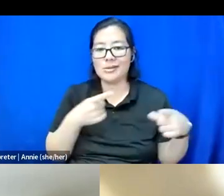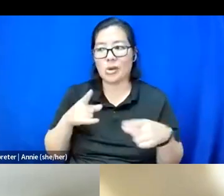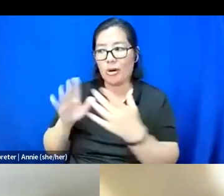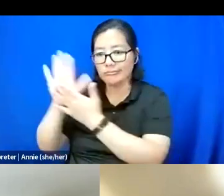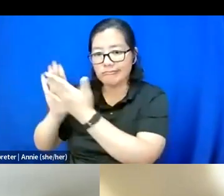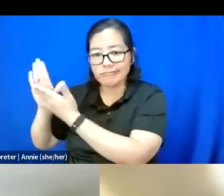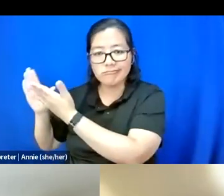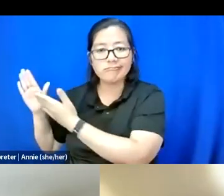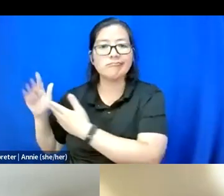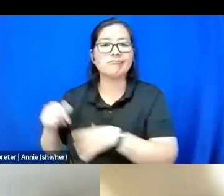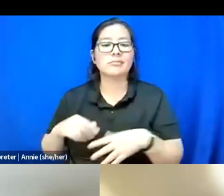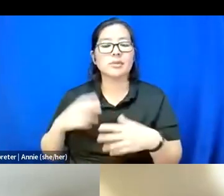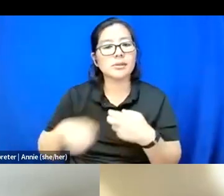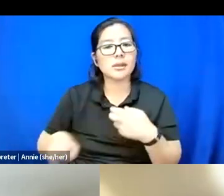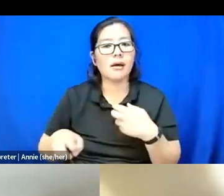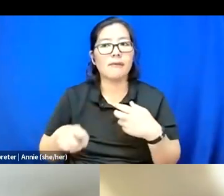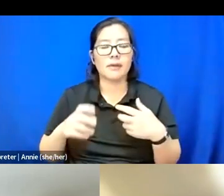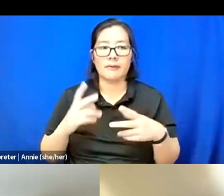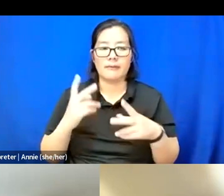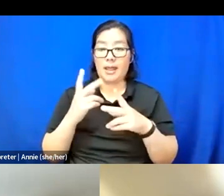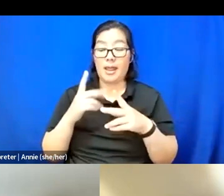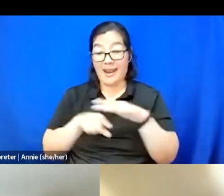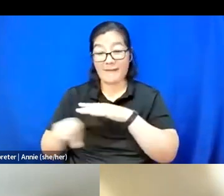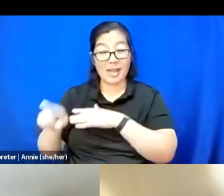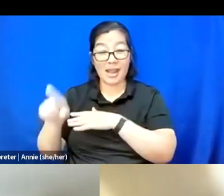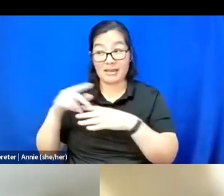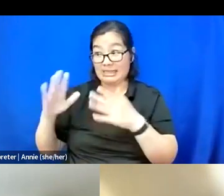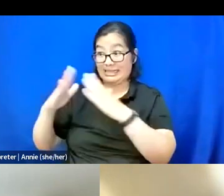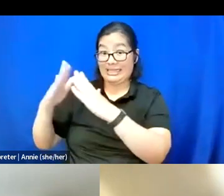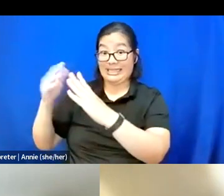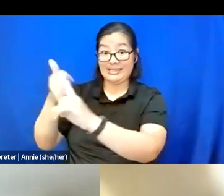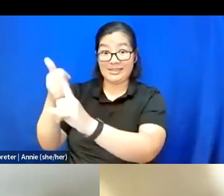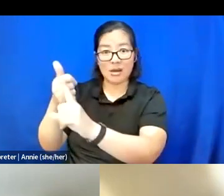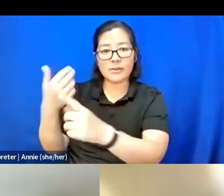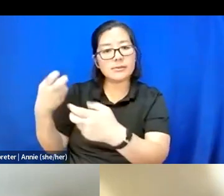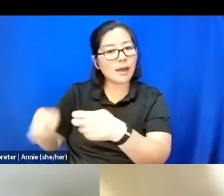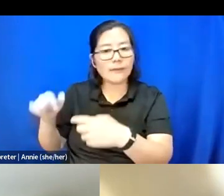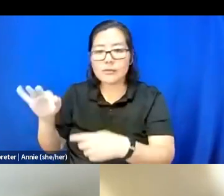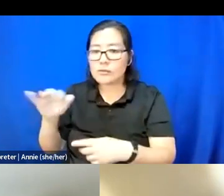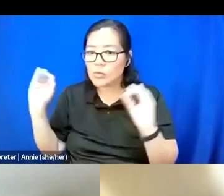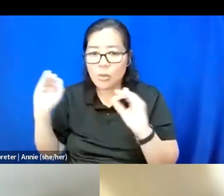And then, you know, navigating the city is really hard if you don't have a car. Things are very spread out.